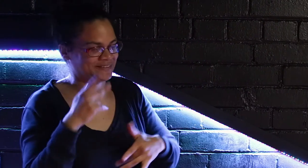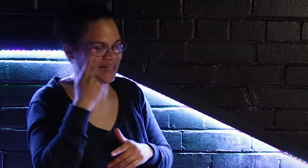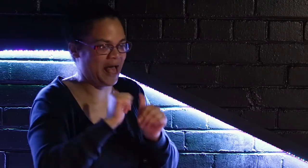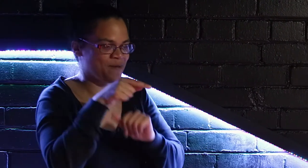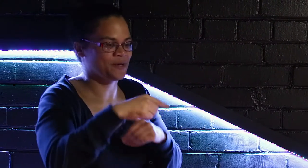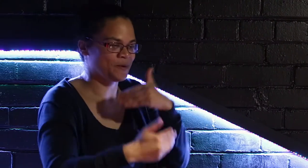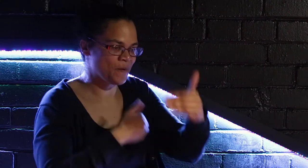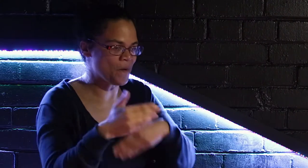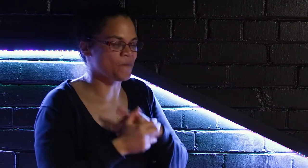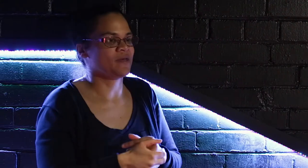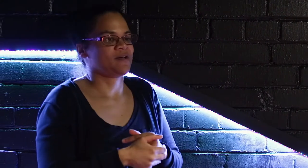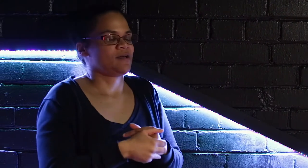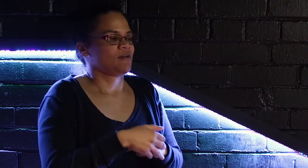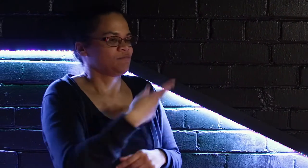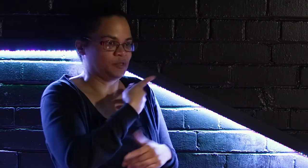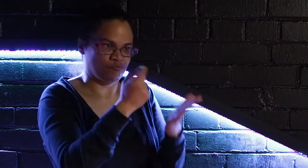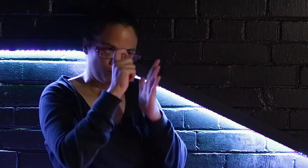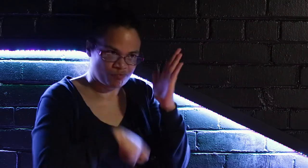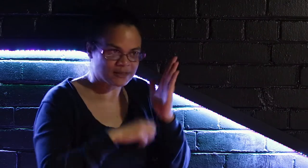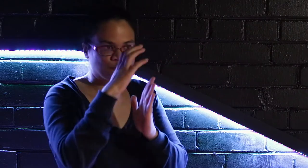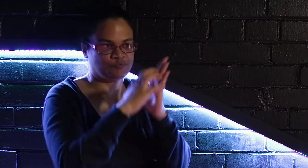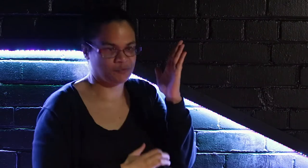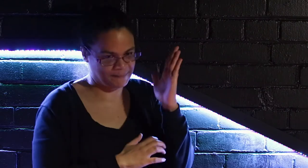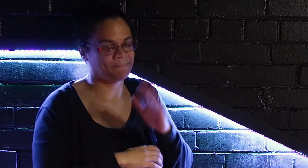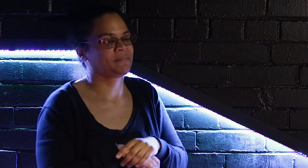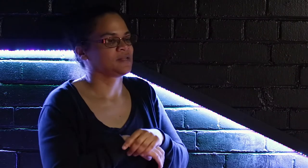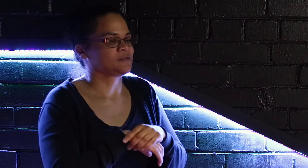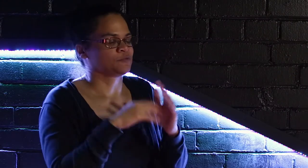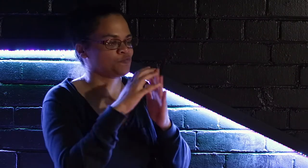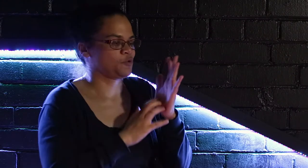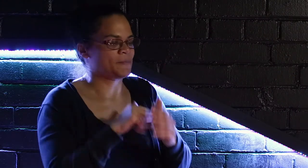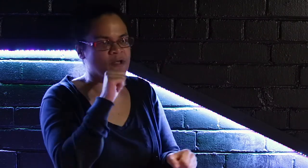So it's very exciting and where we started the process. We wrote a script together.